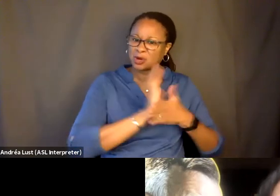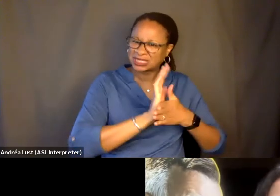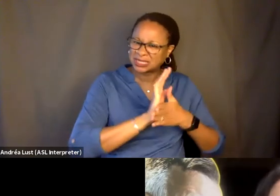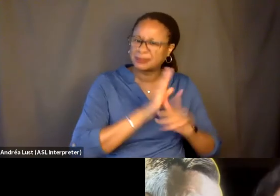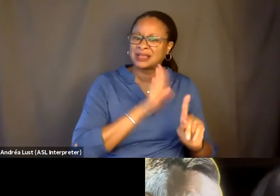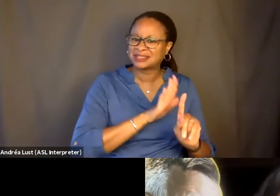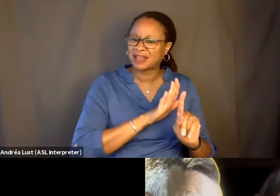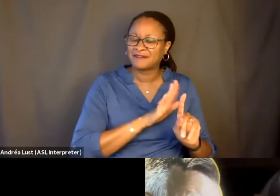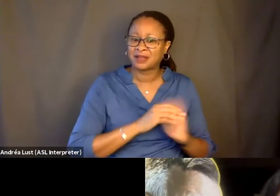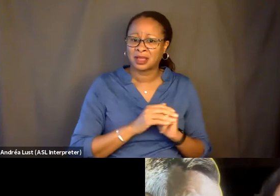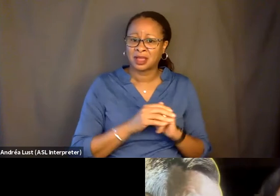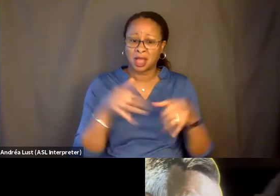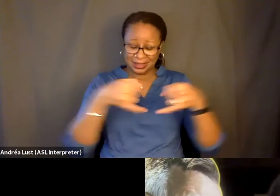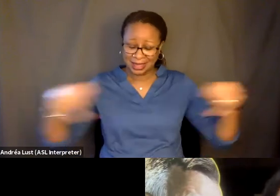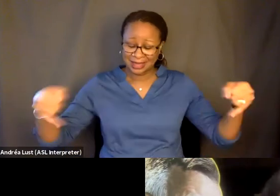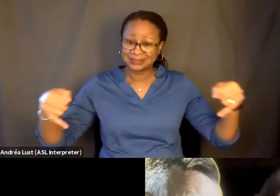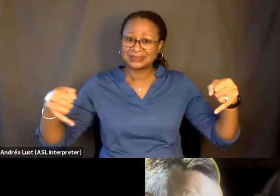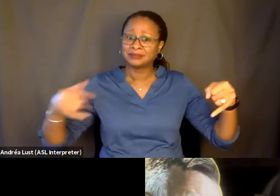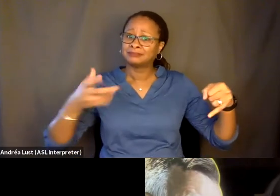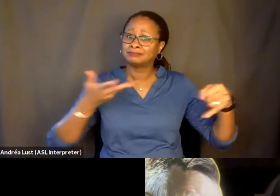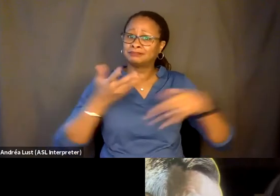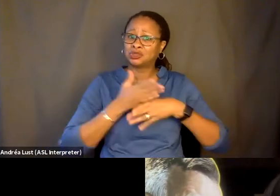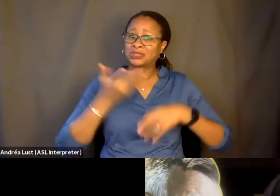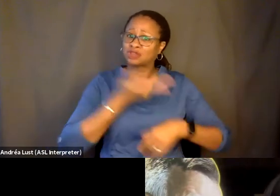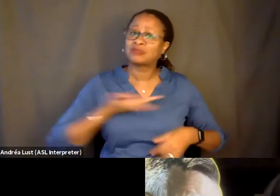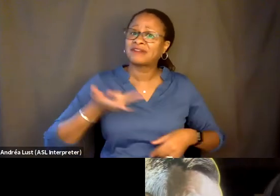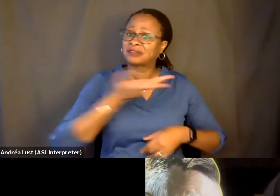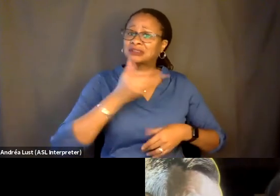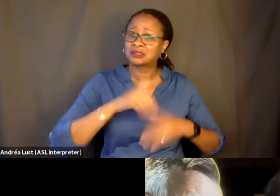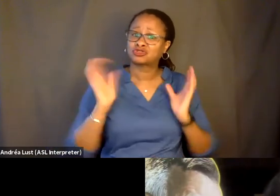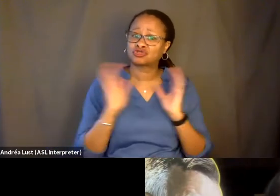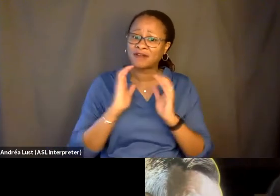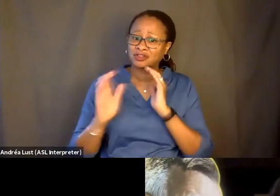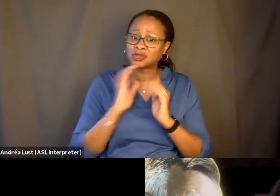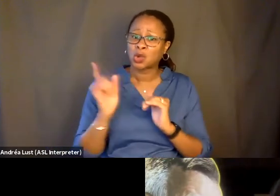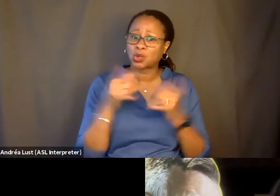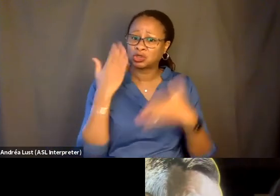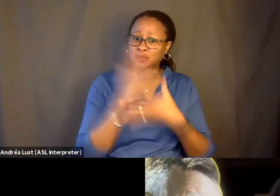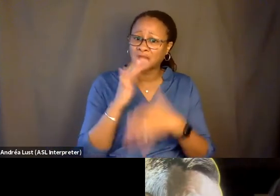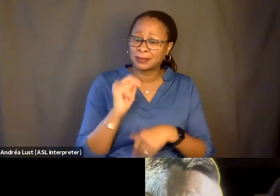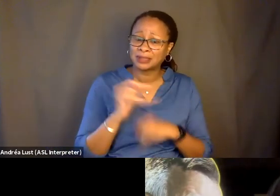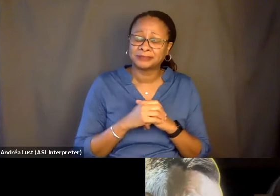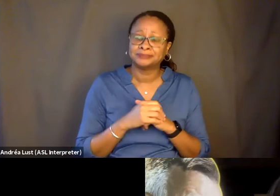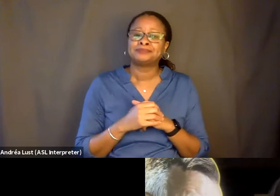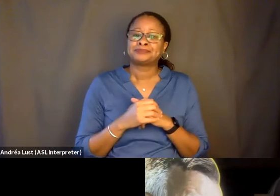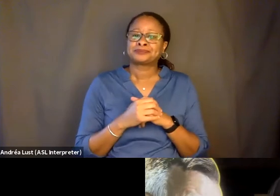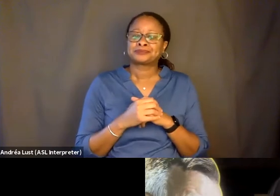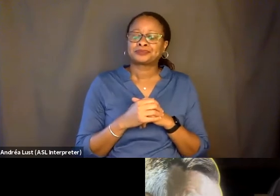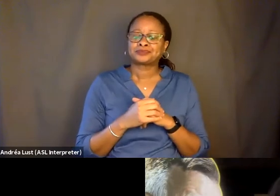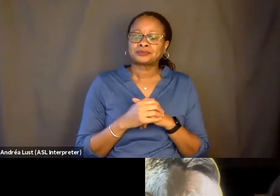is the line between the three of us in this conversation? Where would you draw it? And-- and you know, I'm--